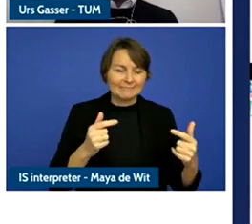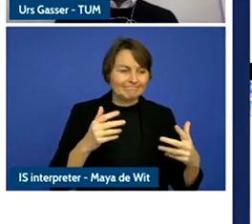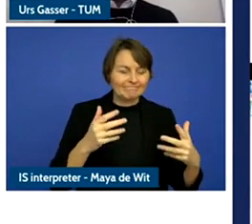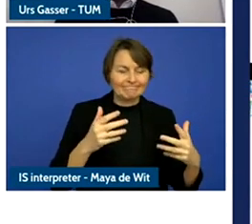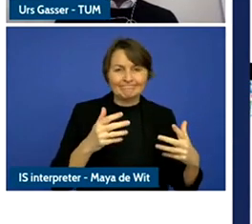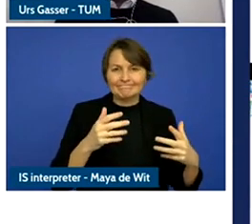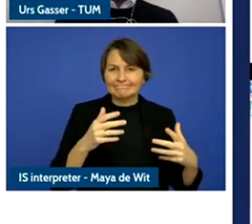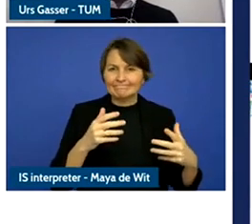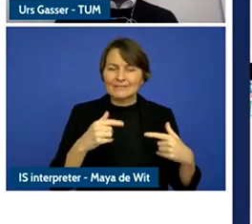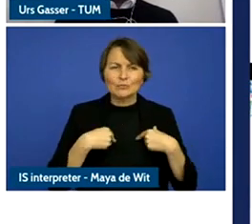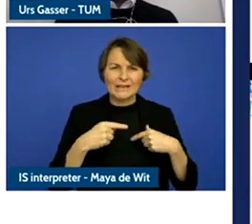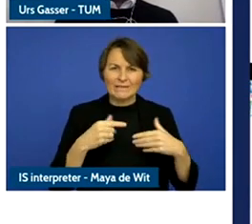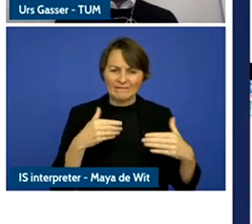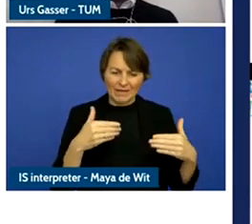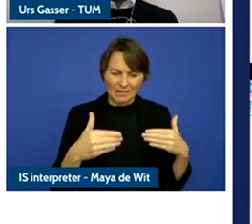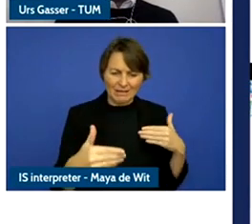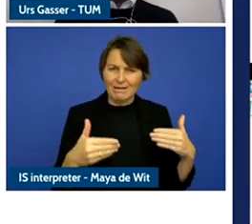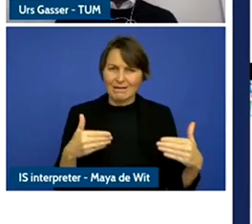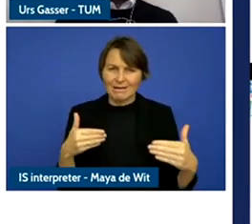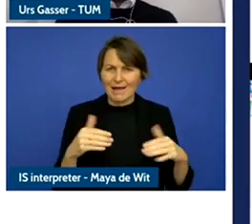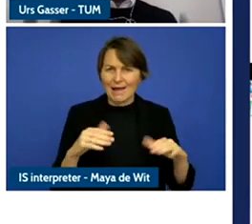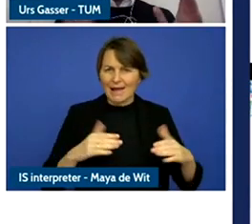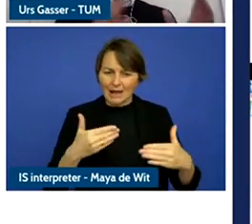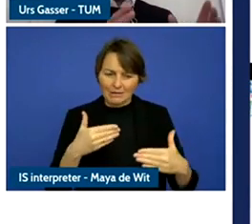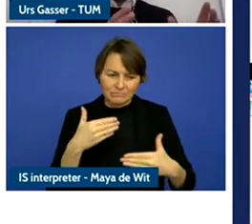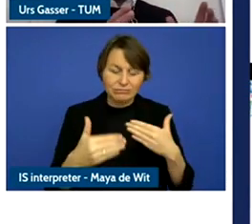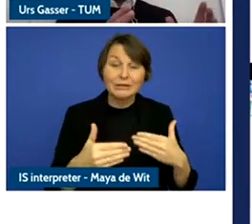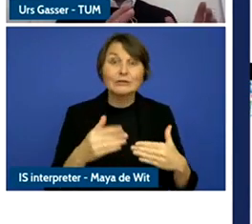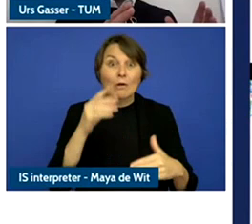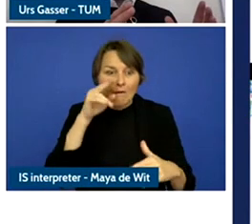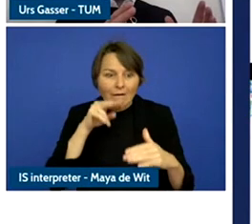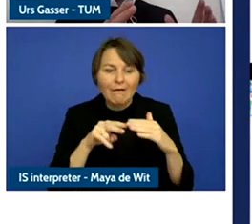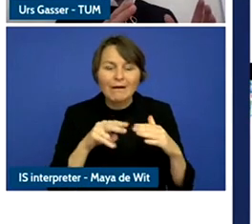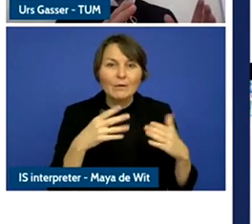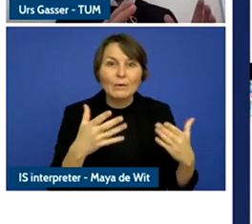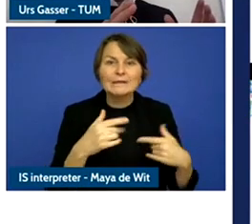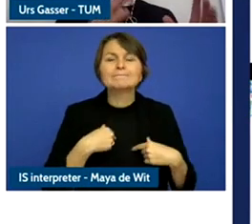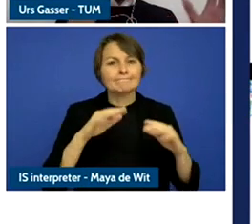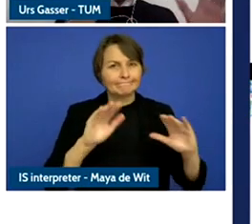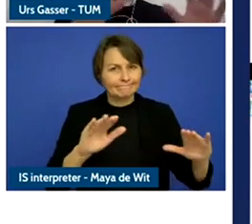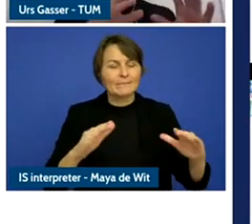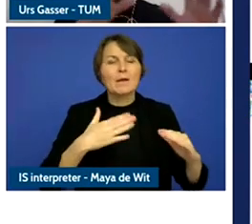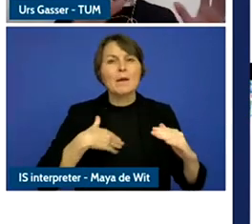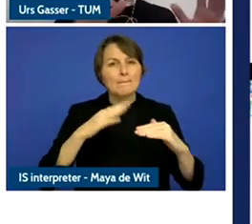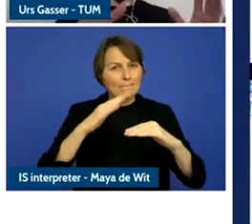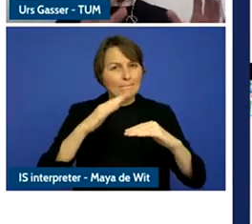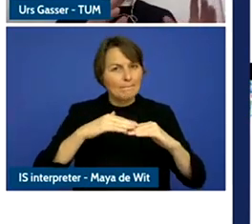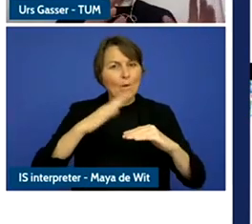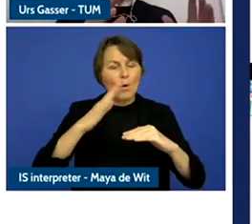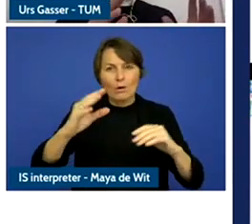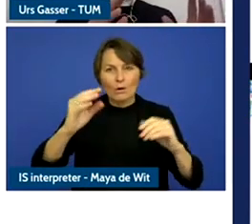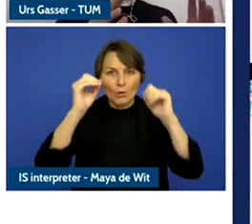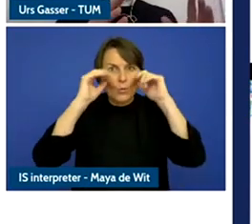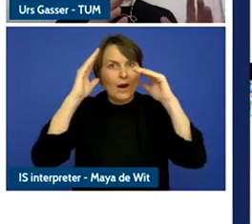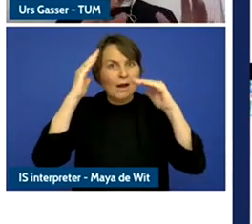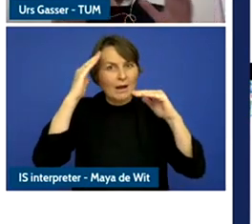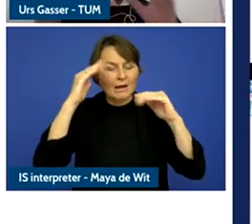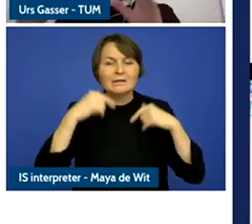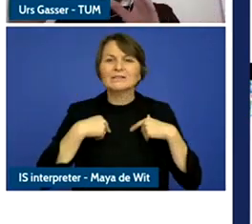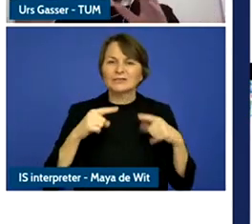ahead is yes, to improve awareness and to bridge the gaps that were identified but